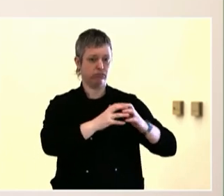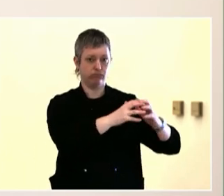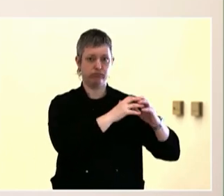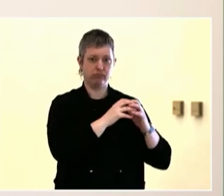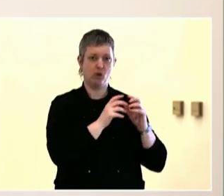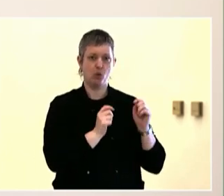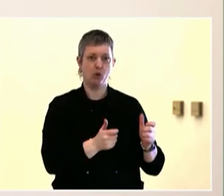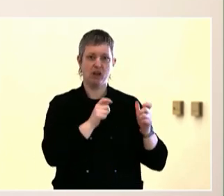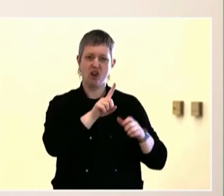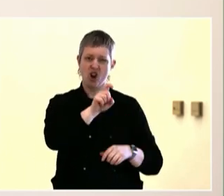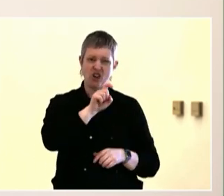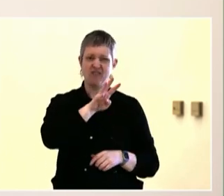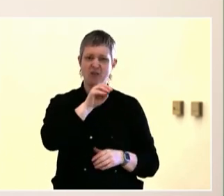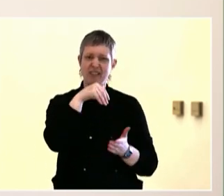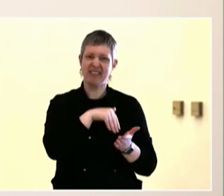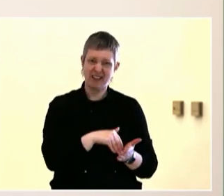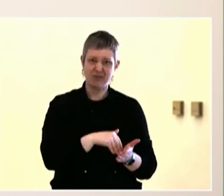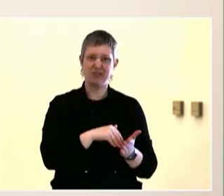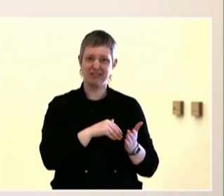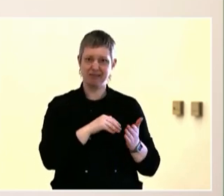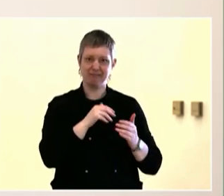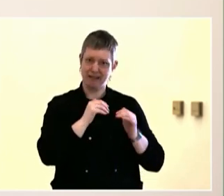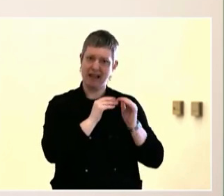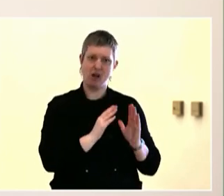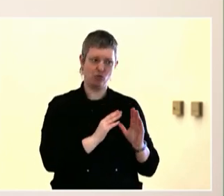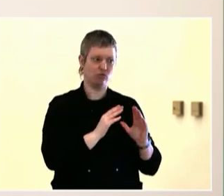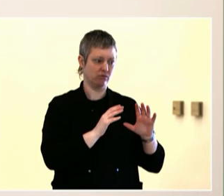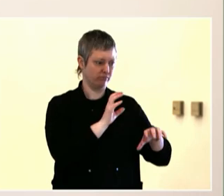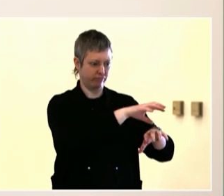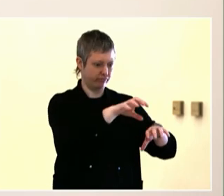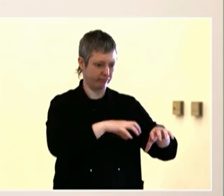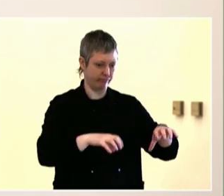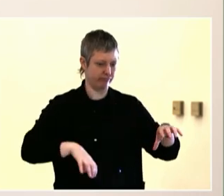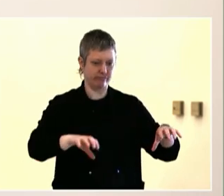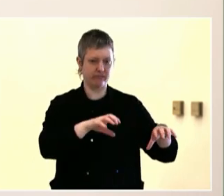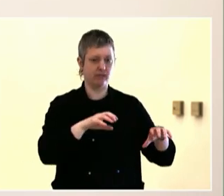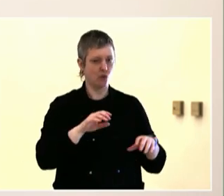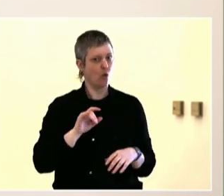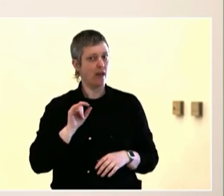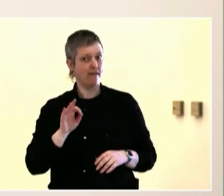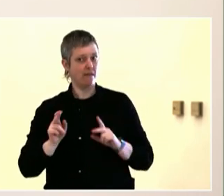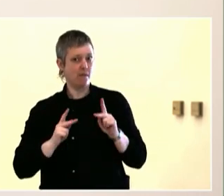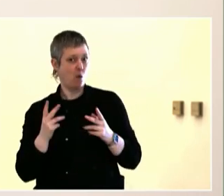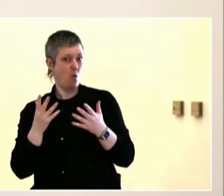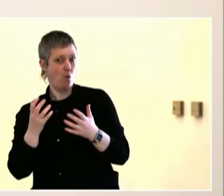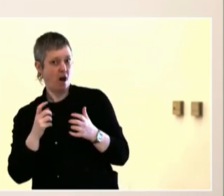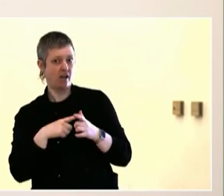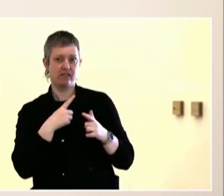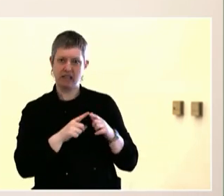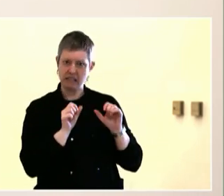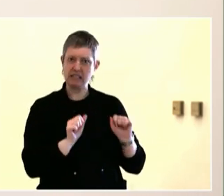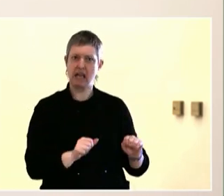So one thing one of the speakers talked about was when we destroy places, we're also destroying